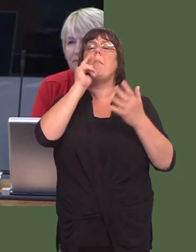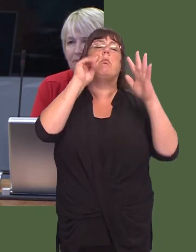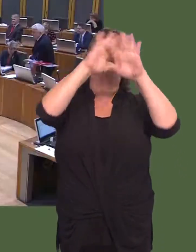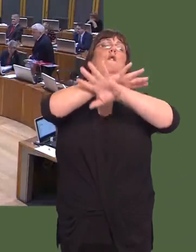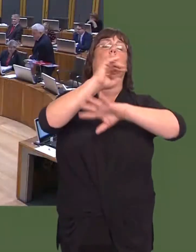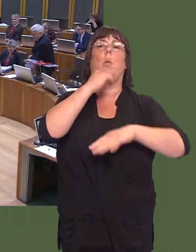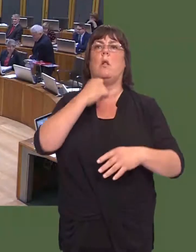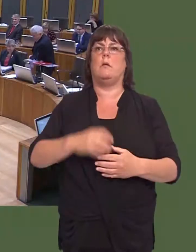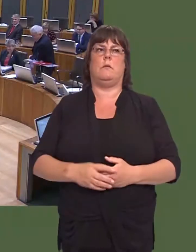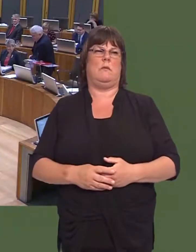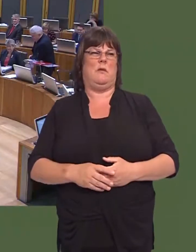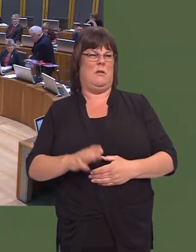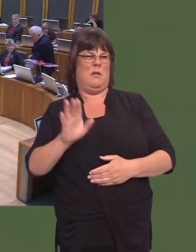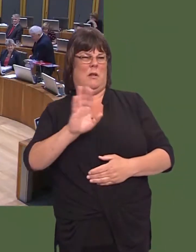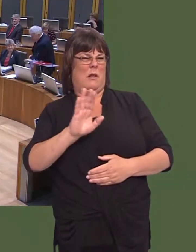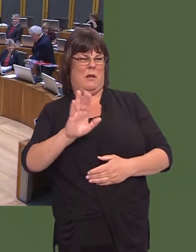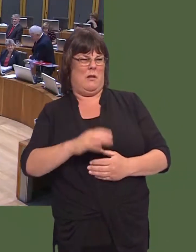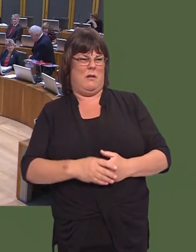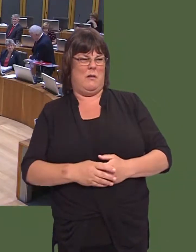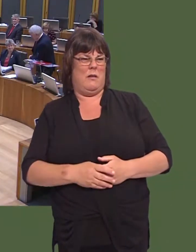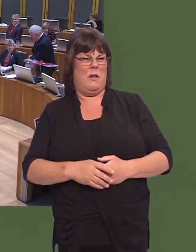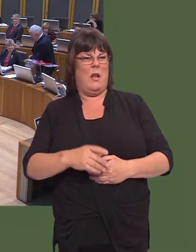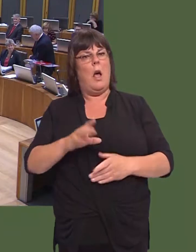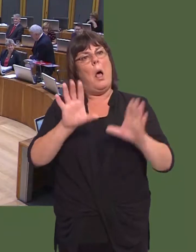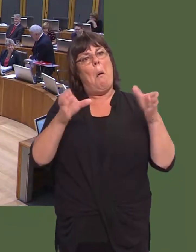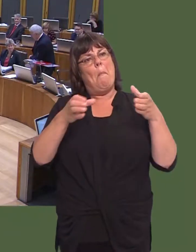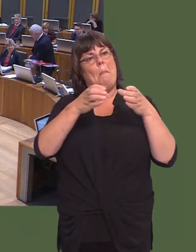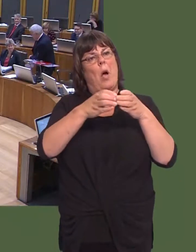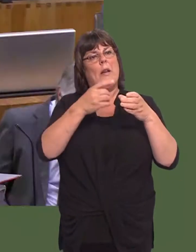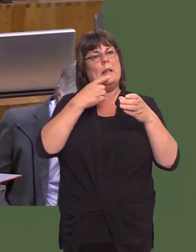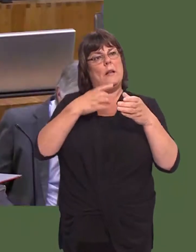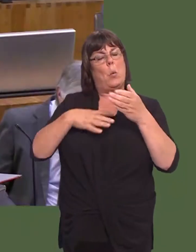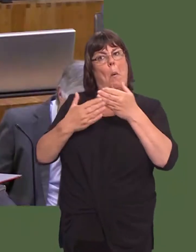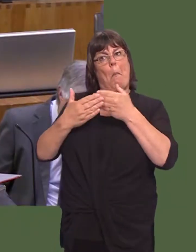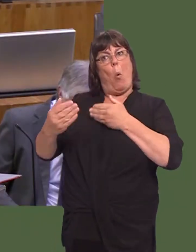Carwyn Jones: Thereís nothing more misleading than a party that says, ëWe want more money